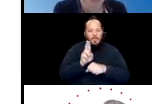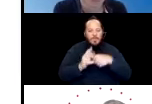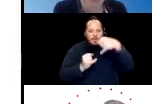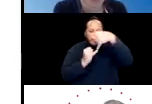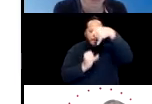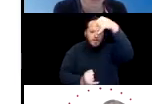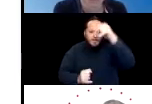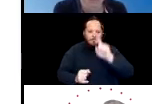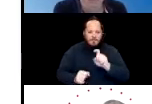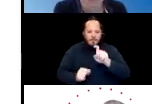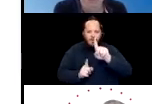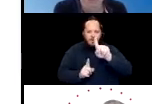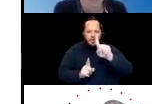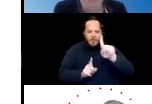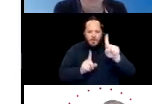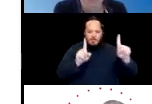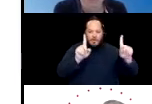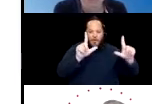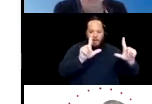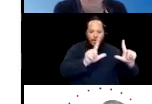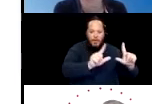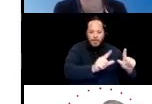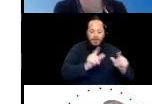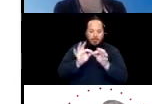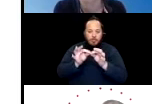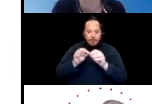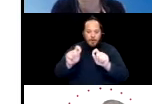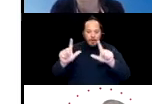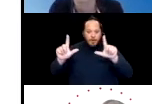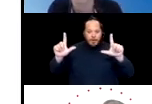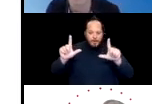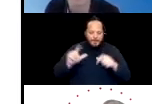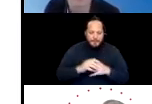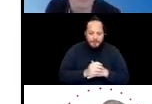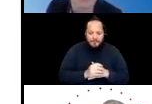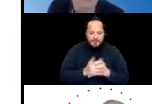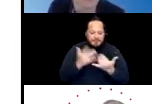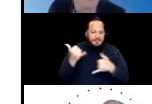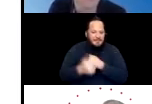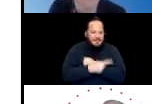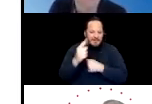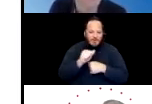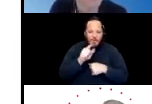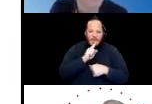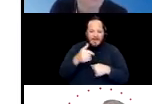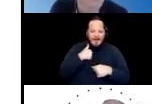and the interpreters videos will increase in size. And since we don't really have a slide show today, we'll just keep all the presenters